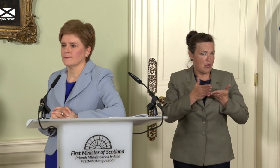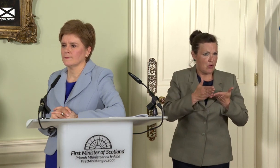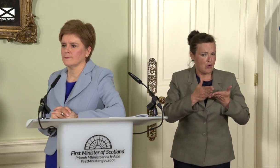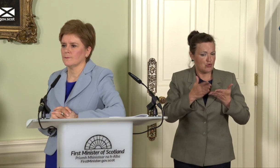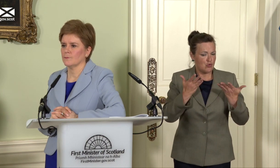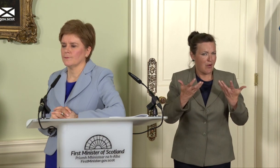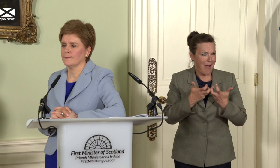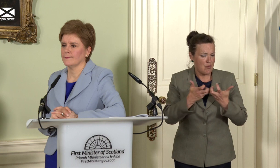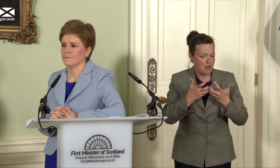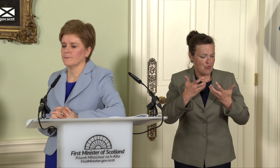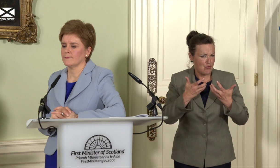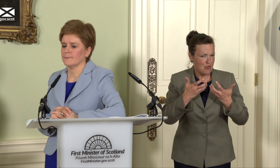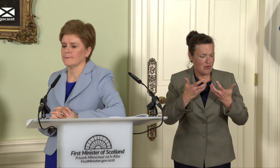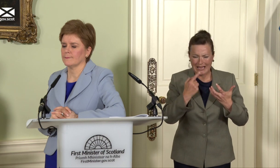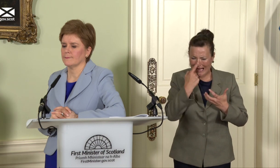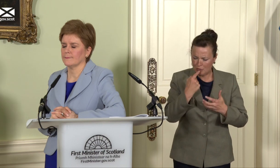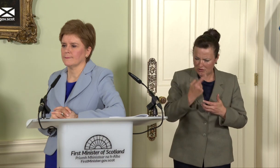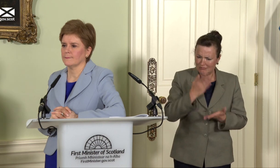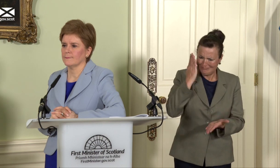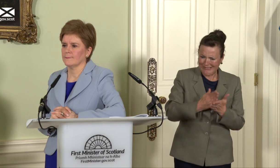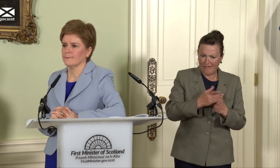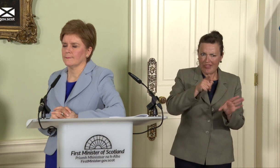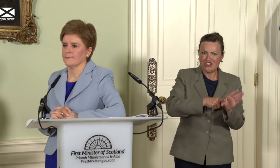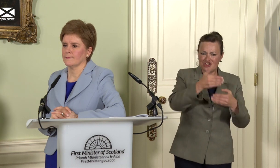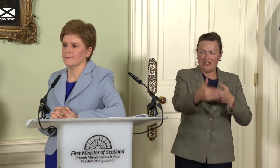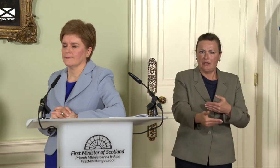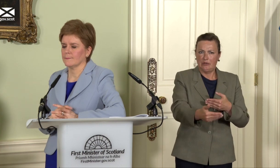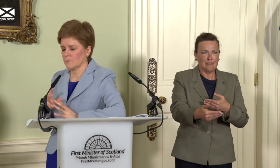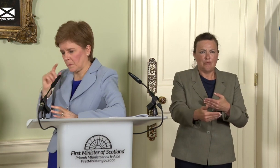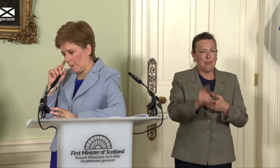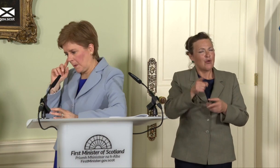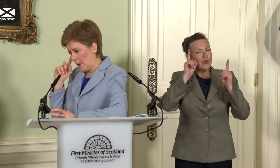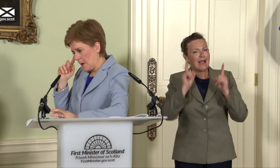How can you be categorical about the timing when you cannot be categorical about the law?